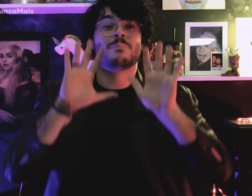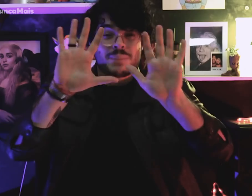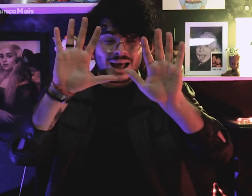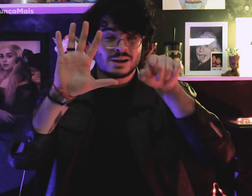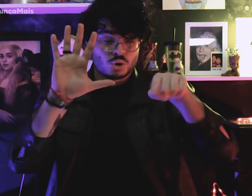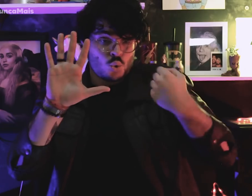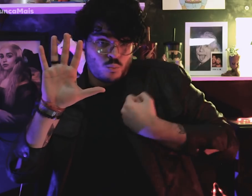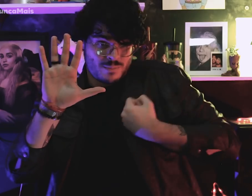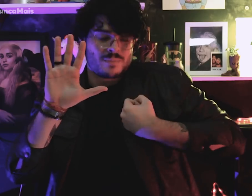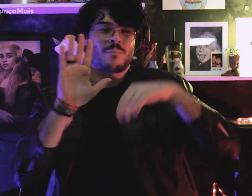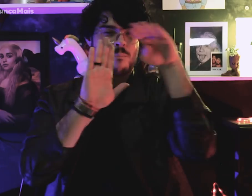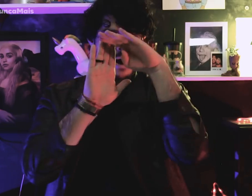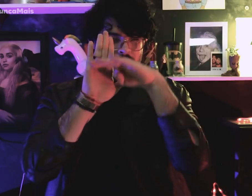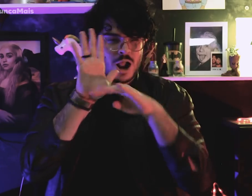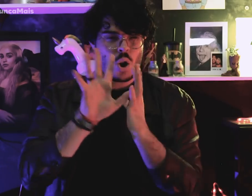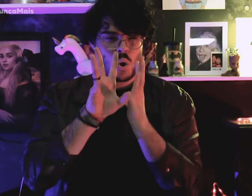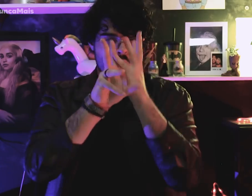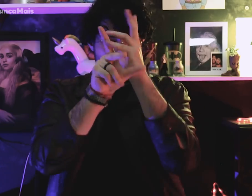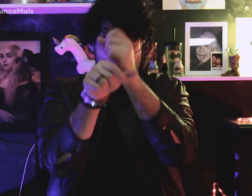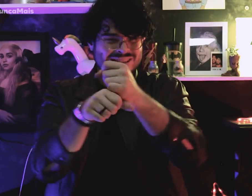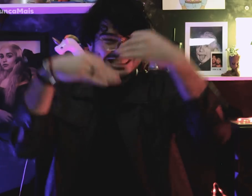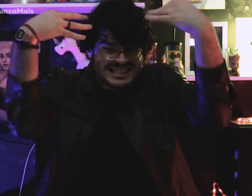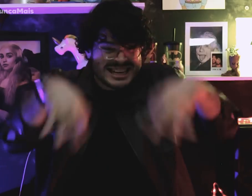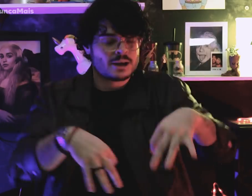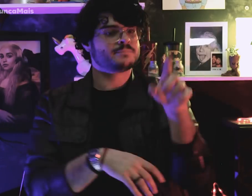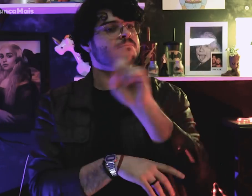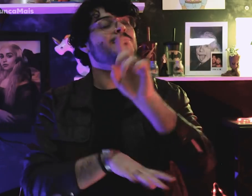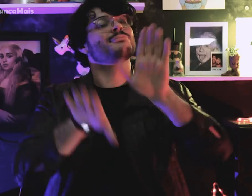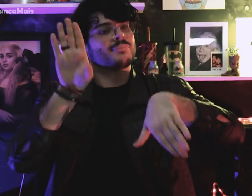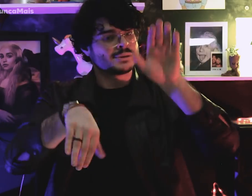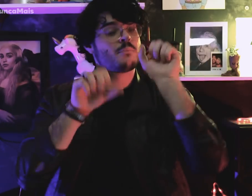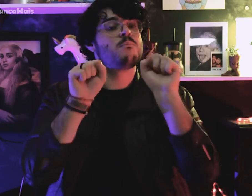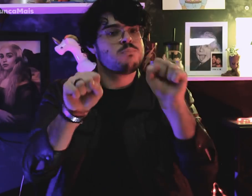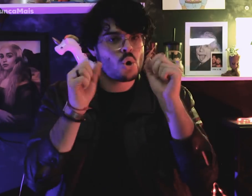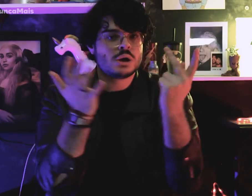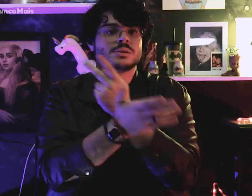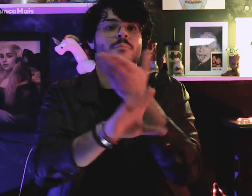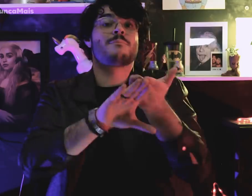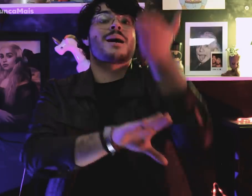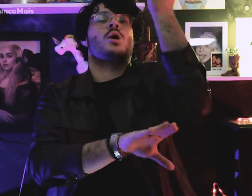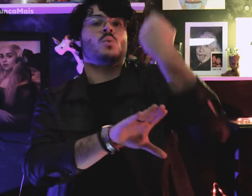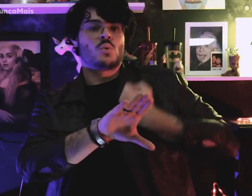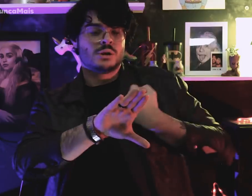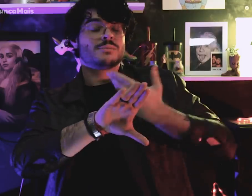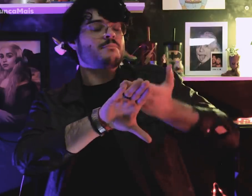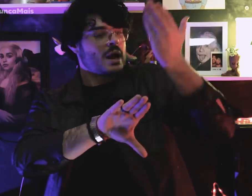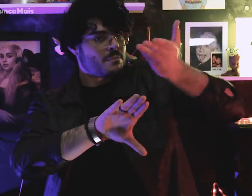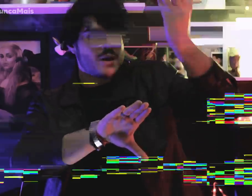Mas ainda não são definitivas e podem ter aumento dos números das vítimas.